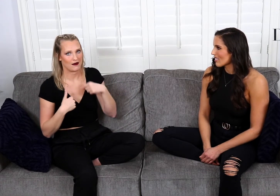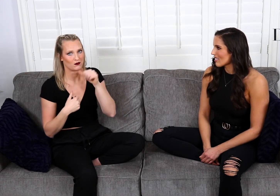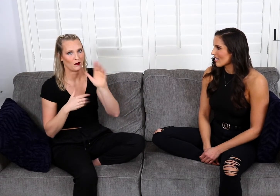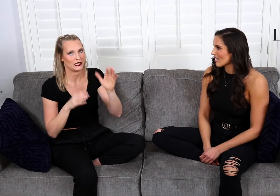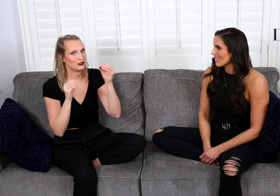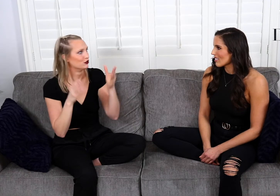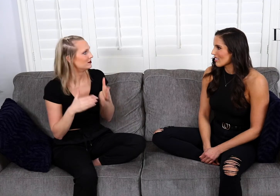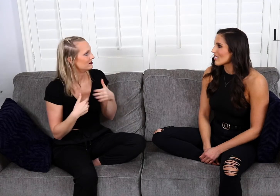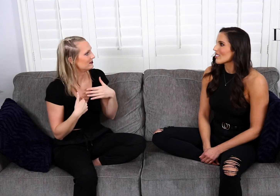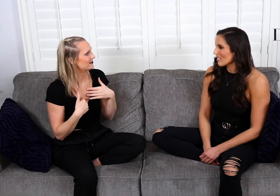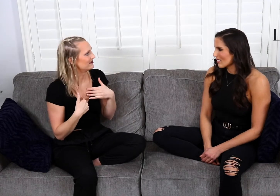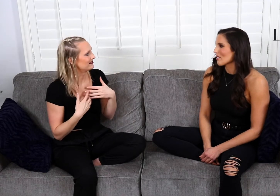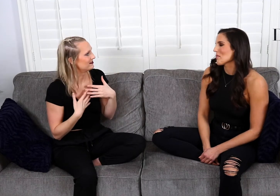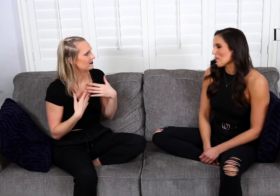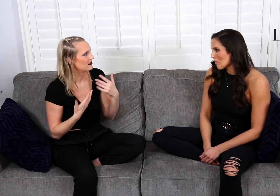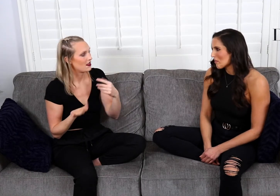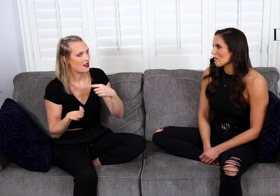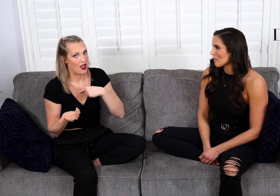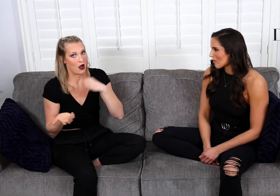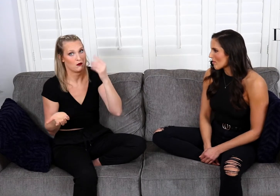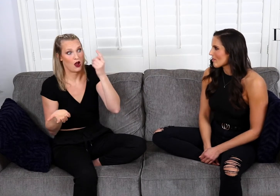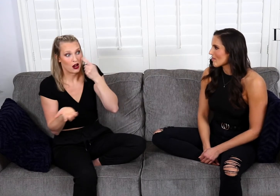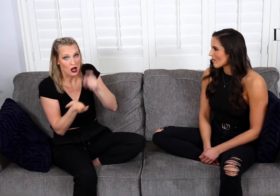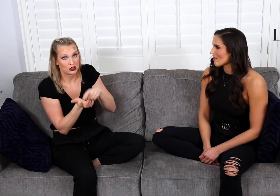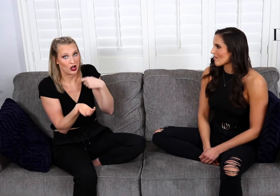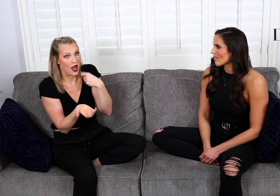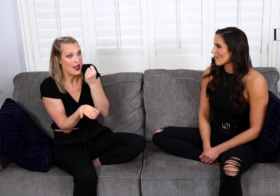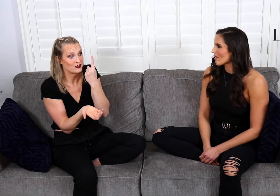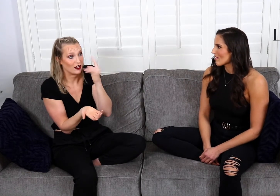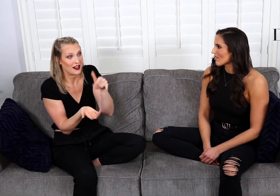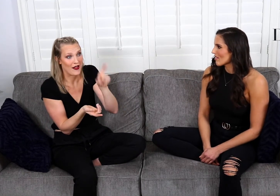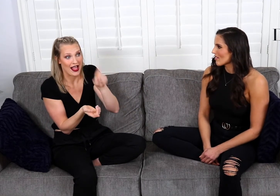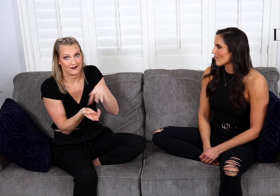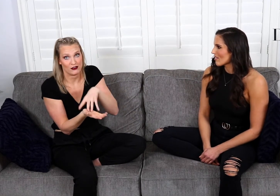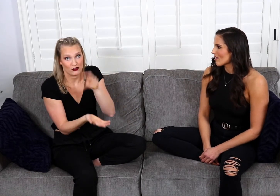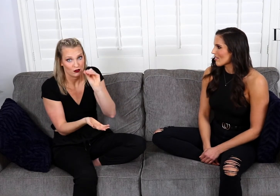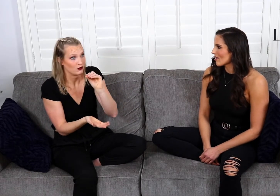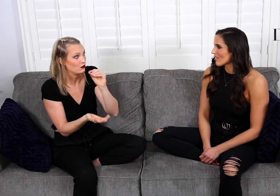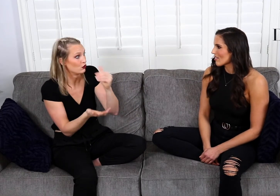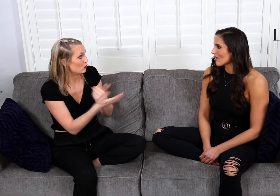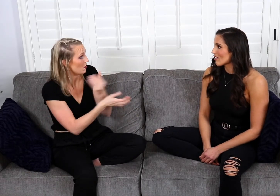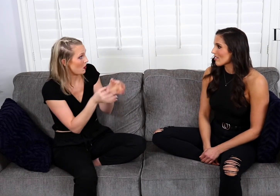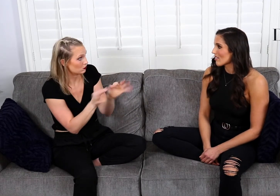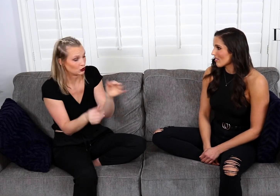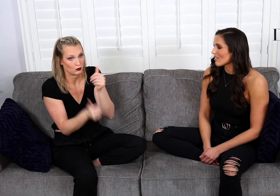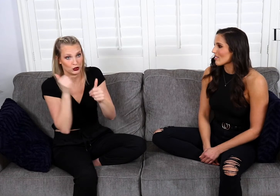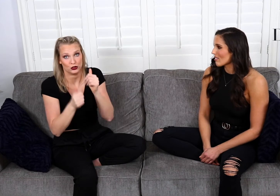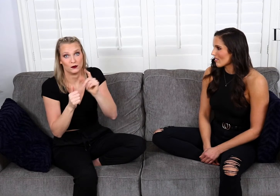I'm not going to be your teacher. I acknowledge that you're going to have to learn a new language